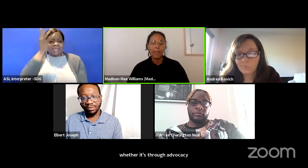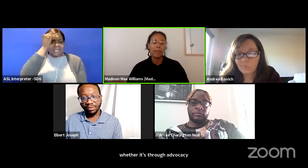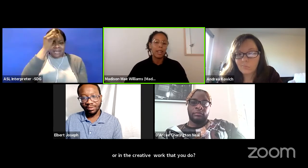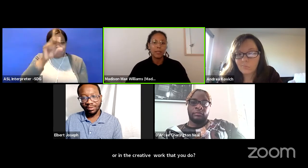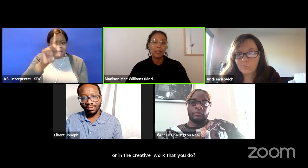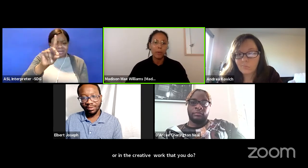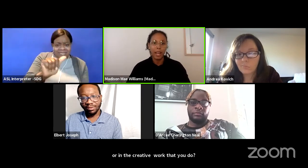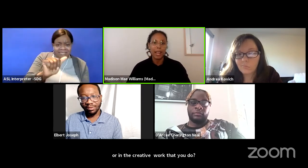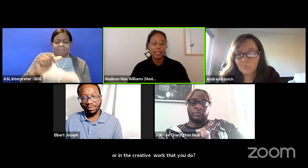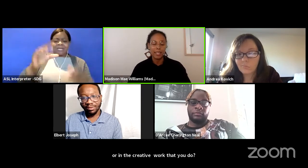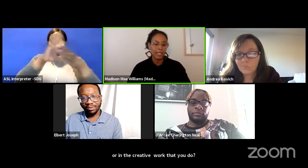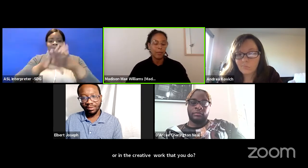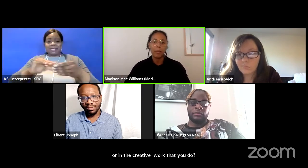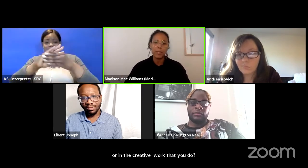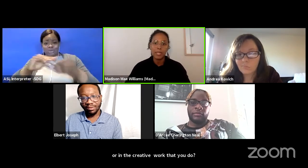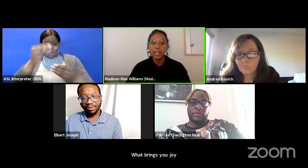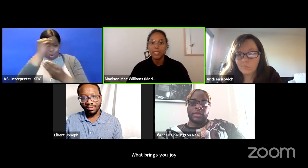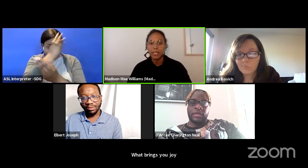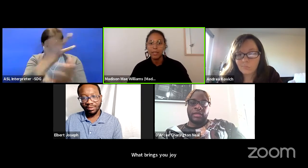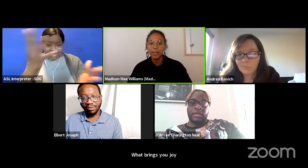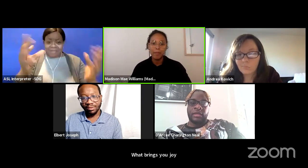and fighting for more access and representation?